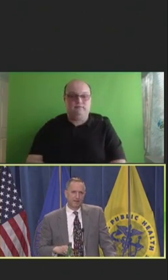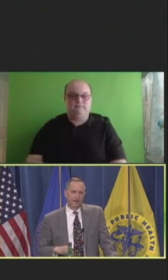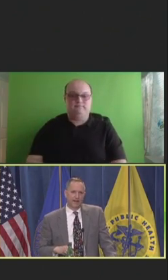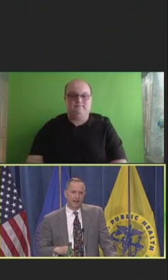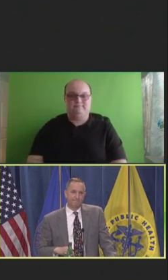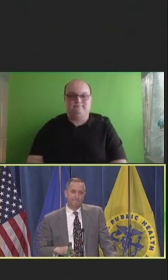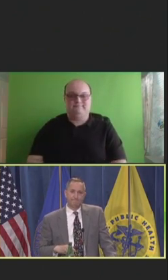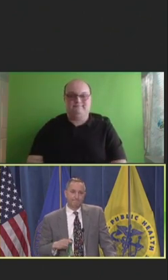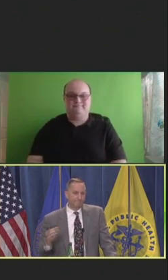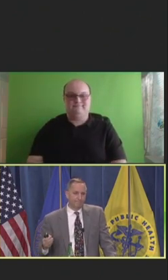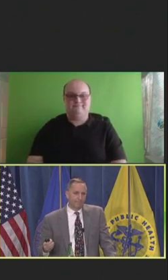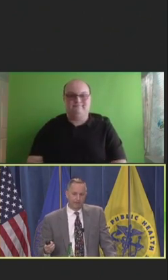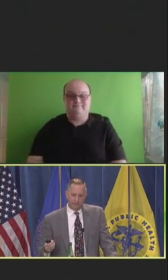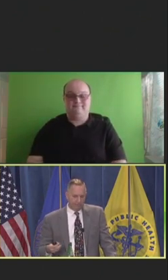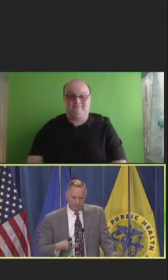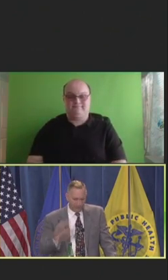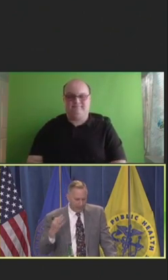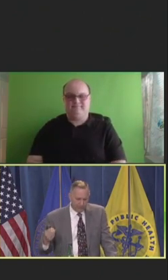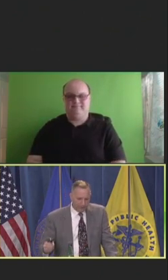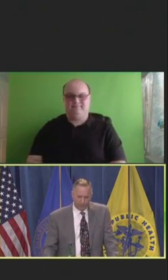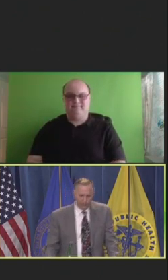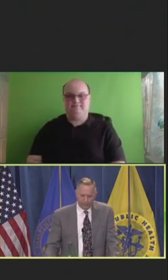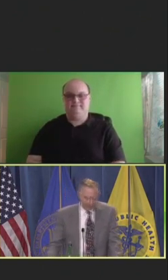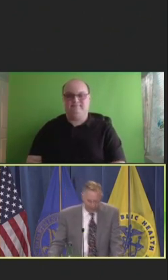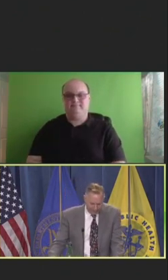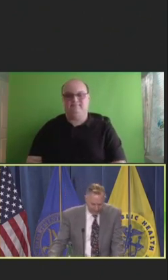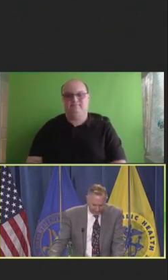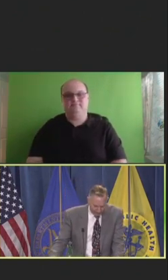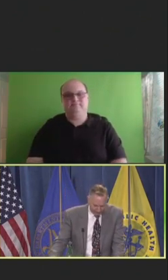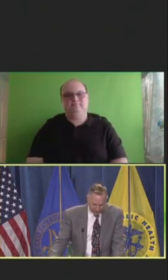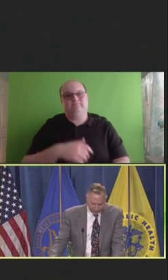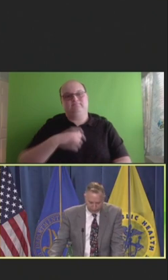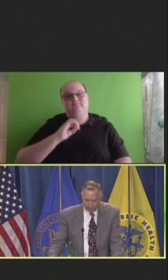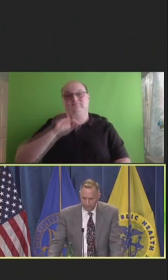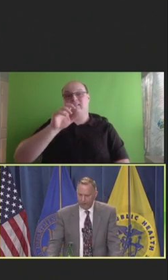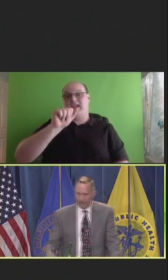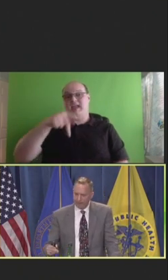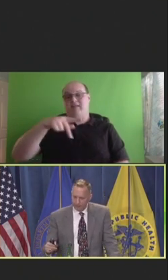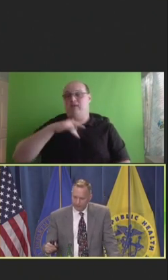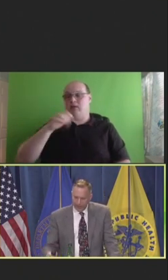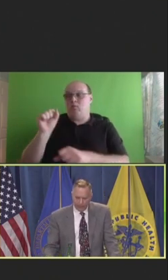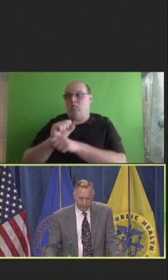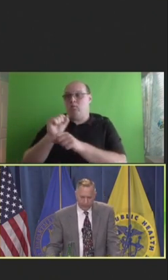Look, I do a lot of work with the AAP at the national level too.